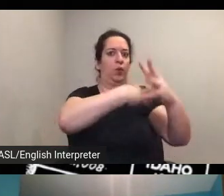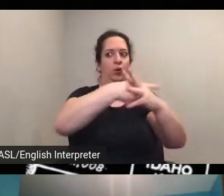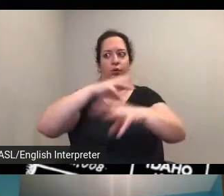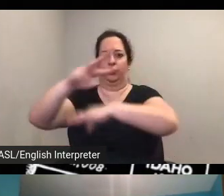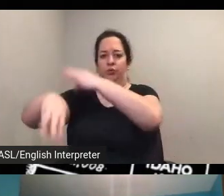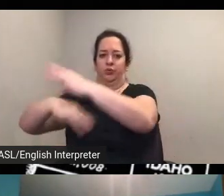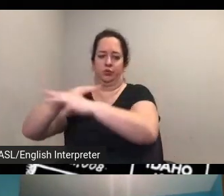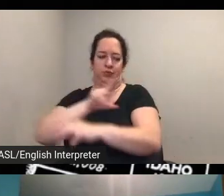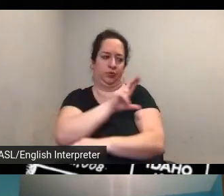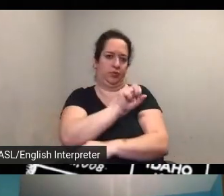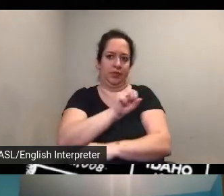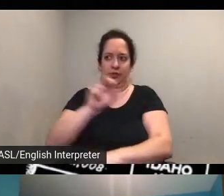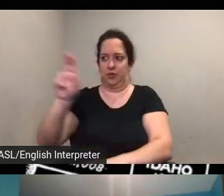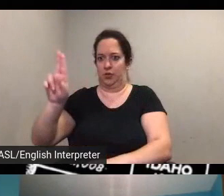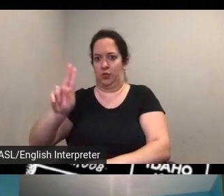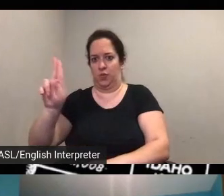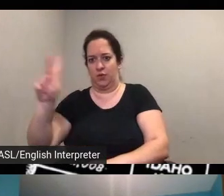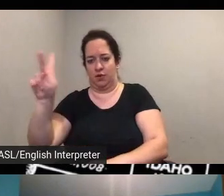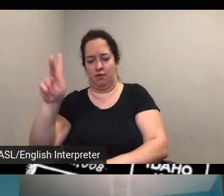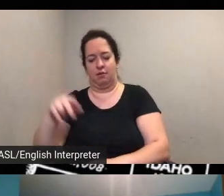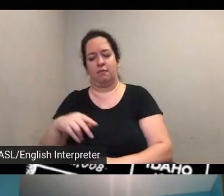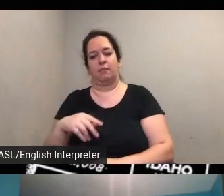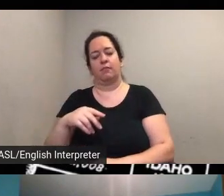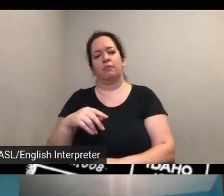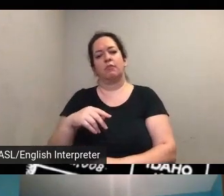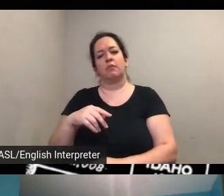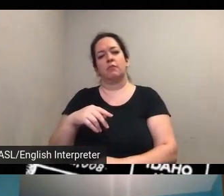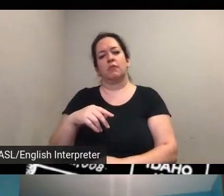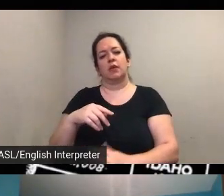in terms of number of connections uh i don't know any